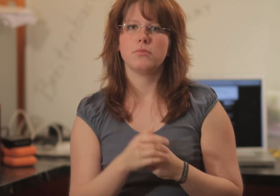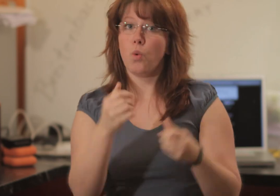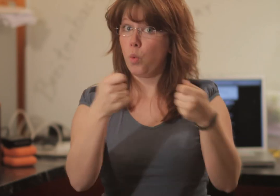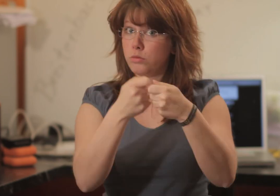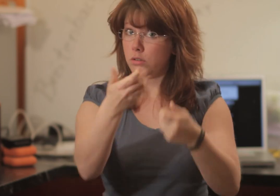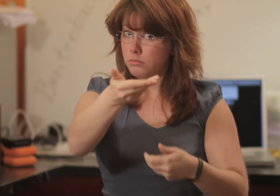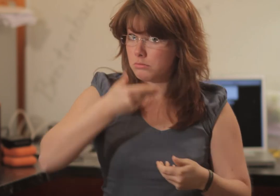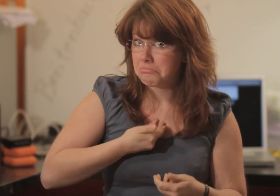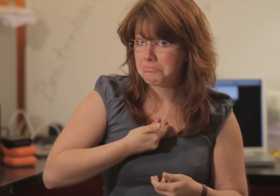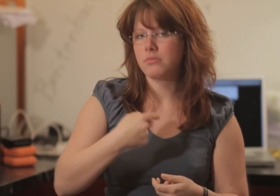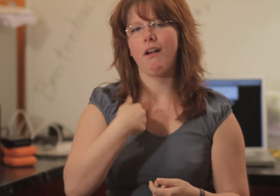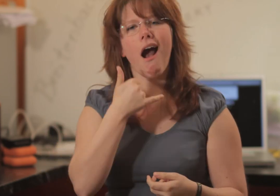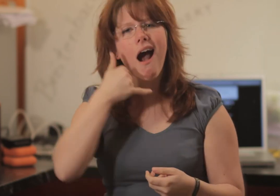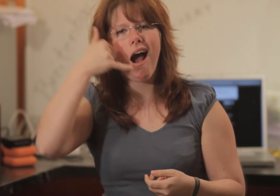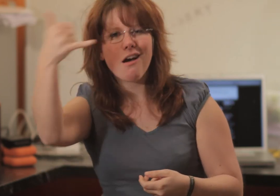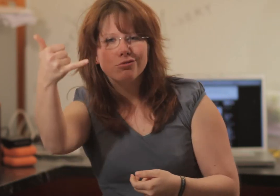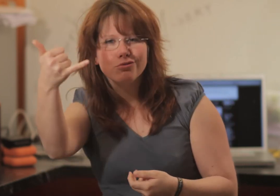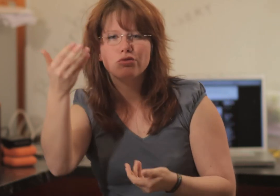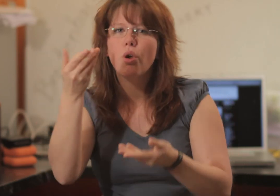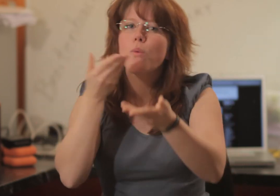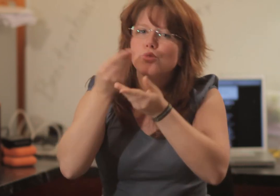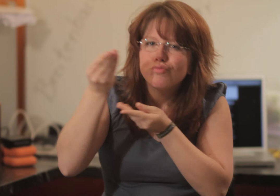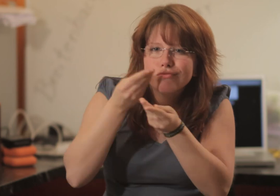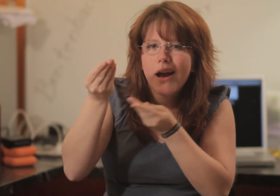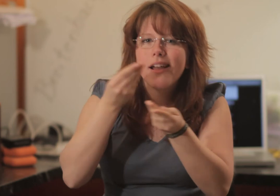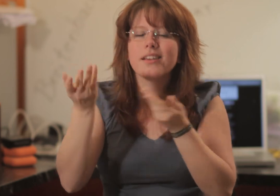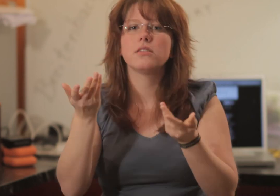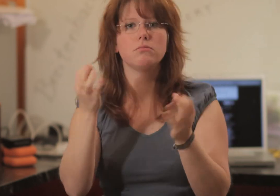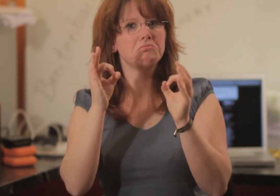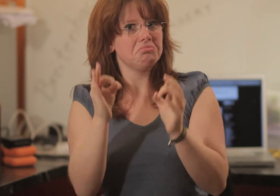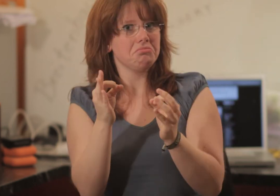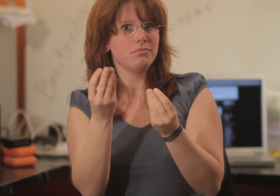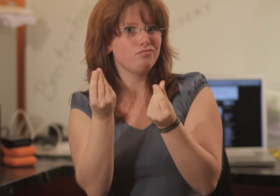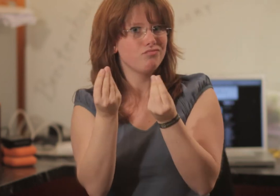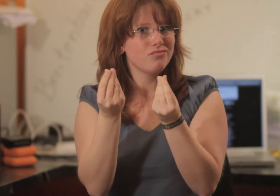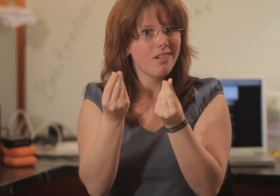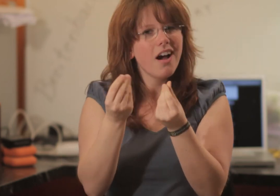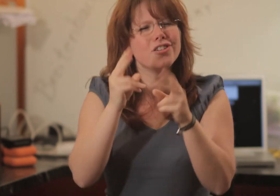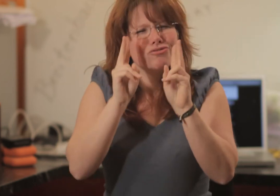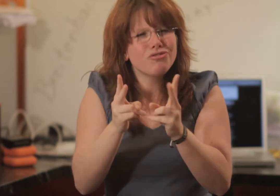I got the contact, thought about it for a moment, called him and we talked.